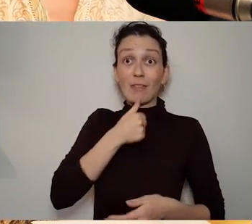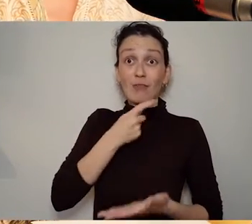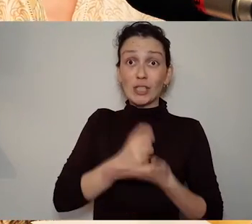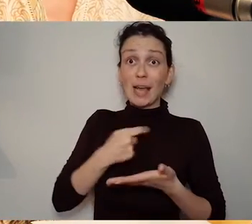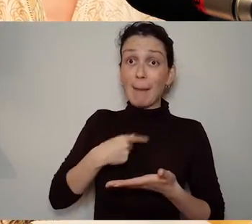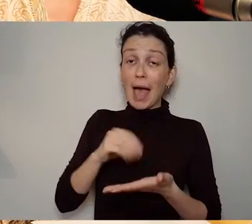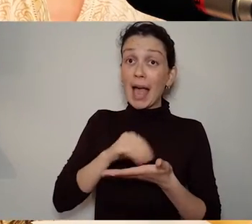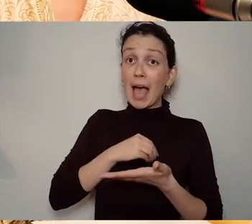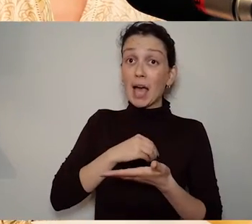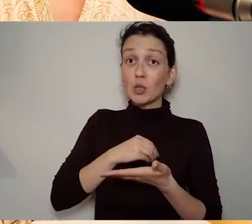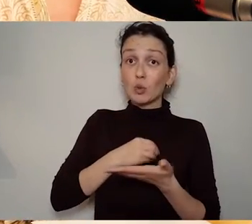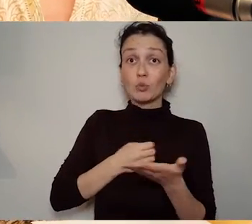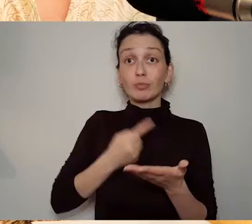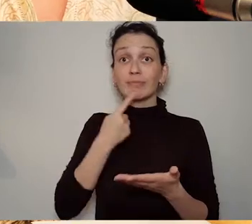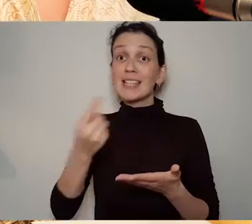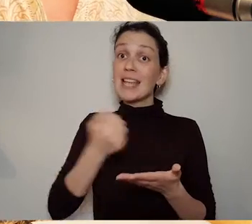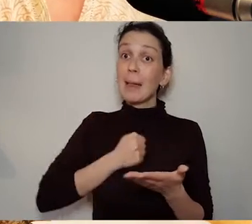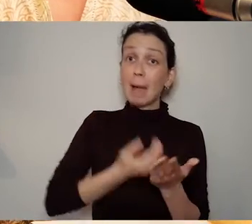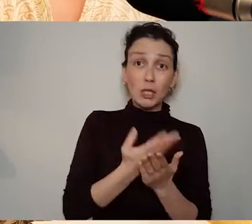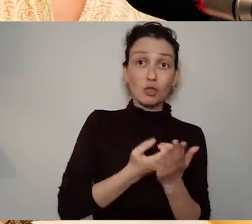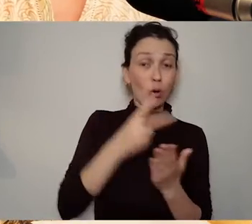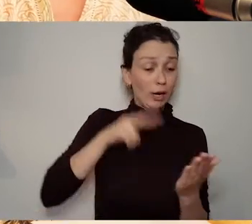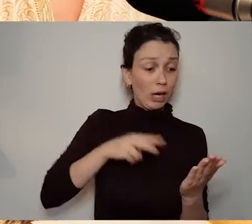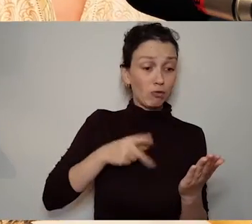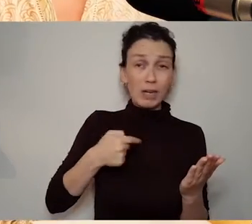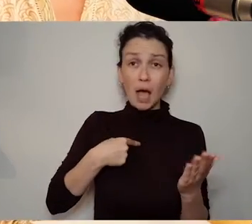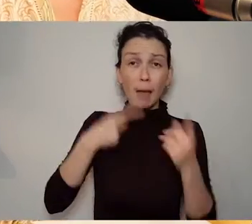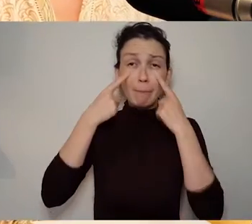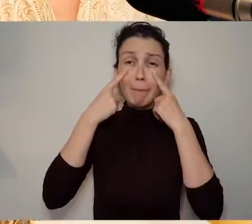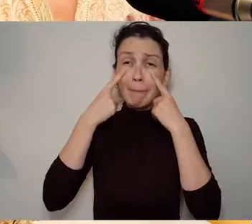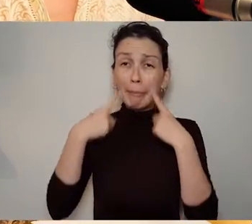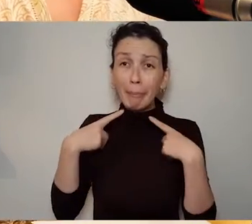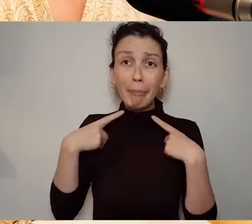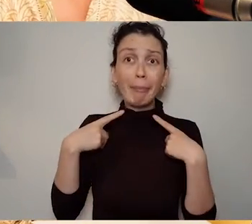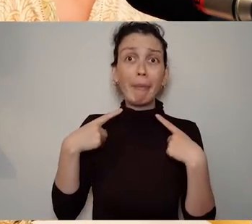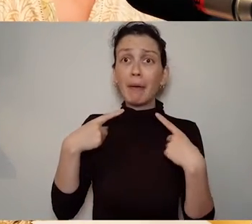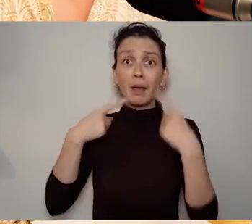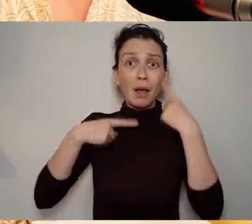didn't even know that was going to happen at all I had no warning and the facilitator said oh yeah